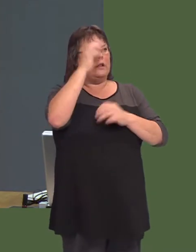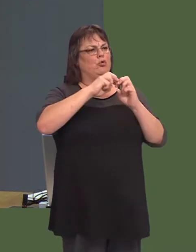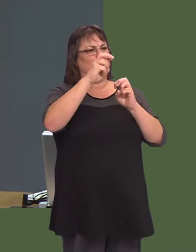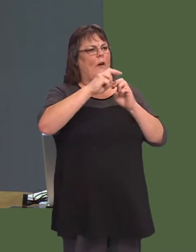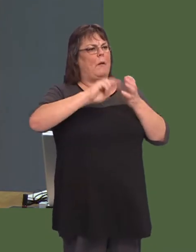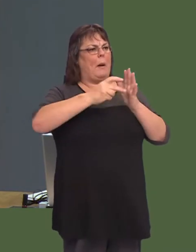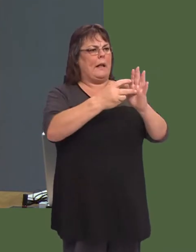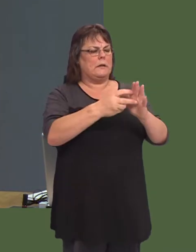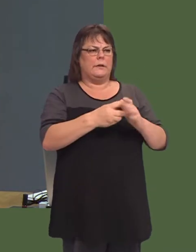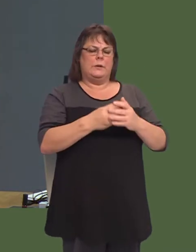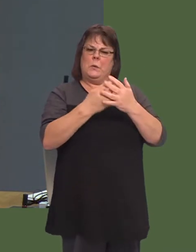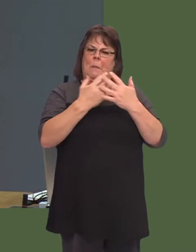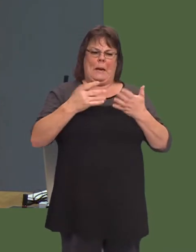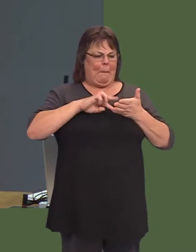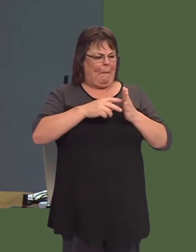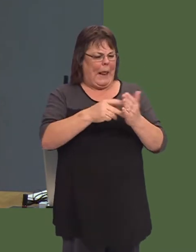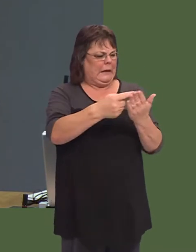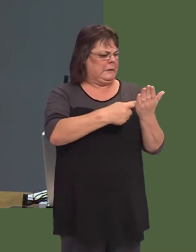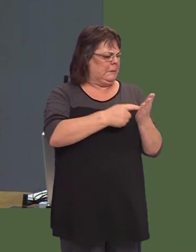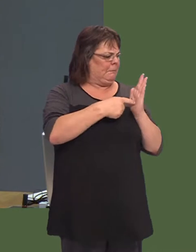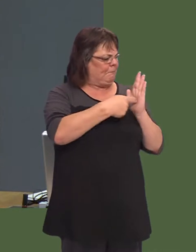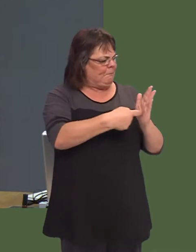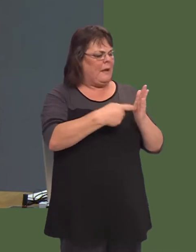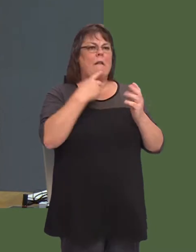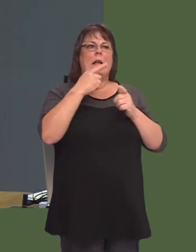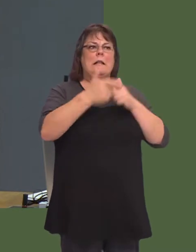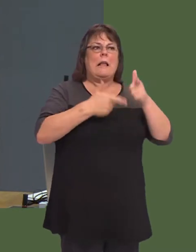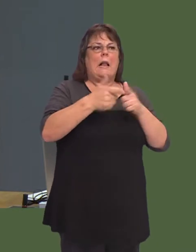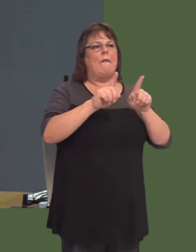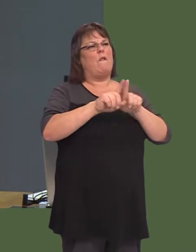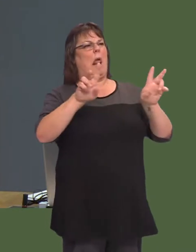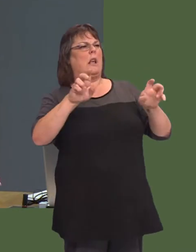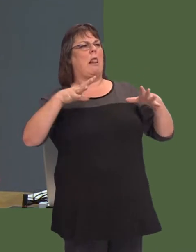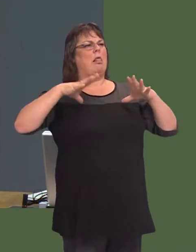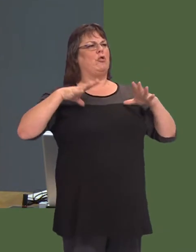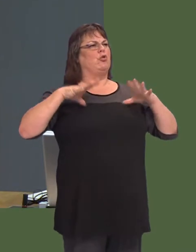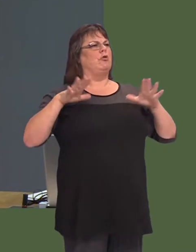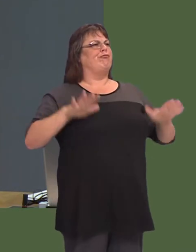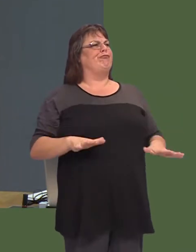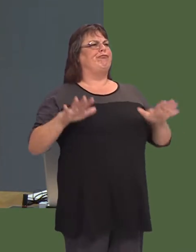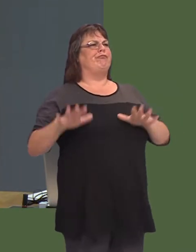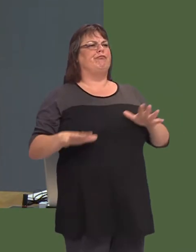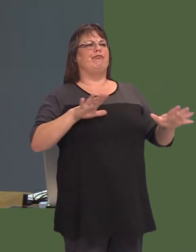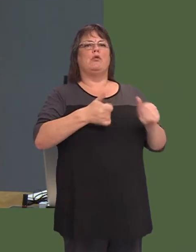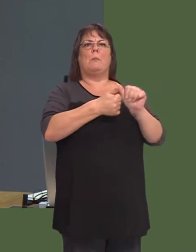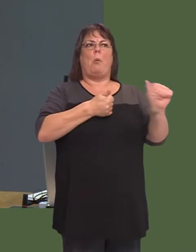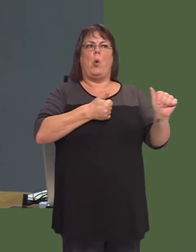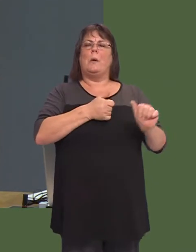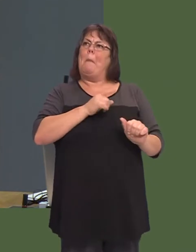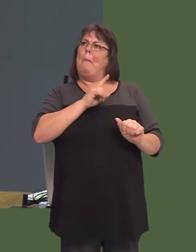Rydw i wedi gweld gormod oír cynlluniau lleol yma sydd yn sÙn am seiclo yng nghyd-destun